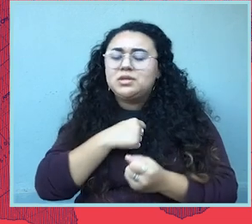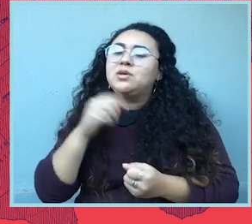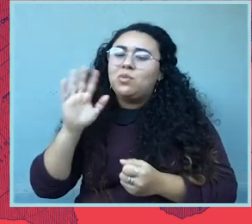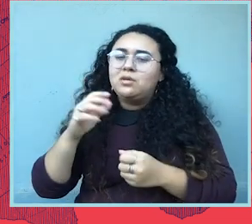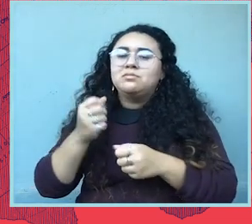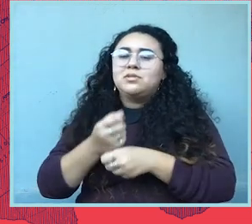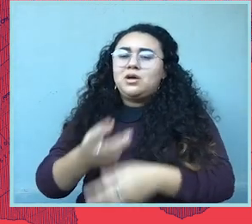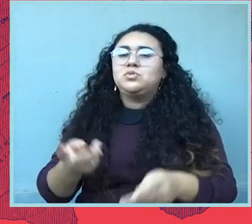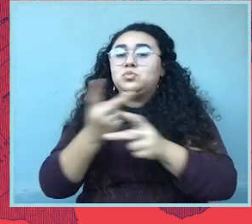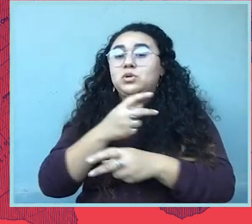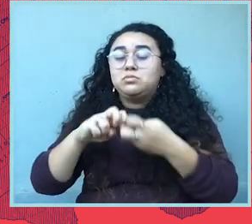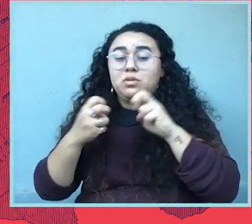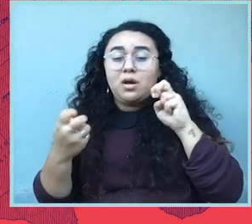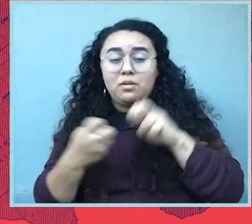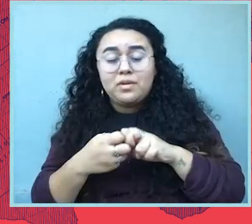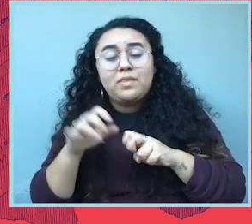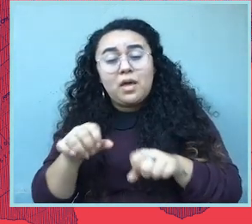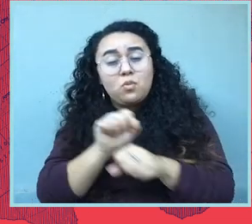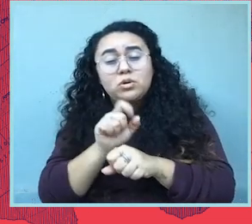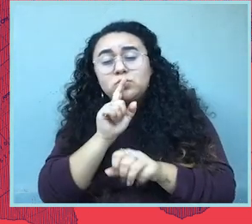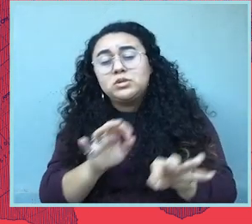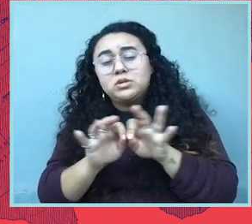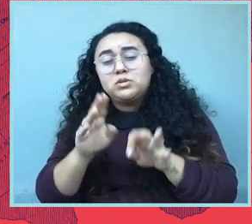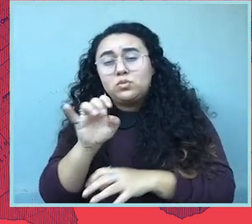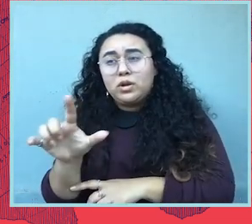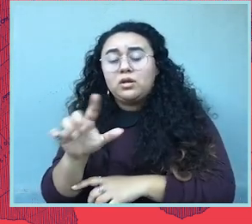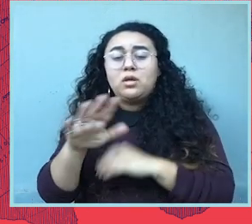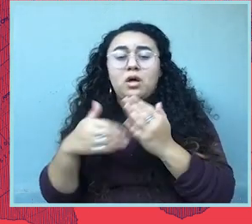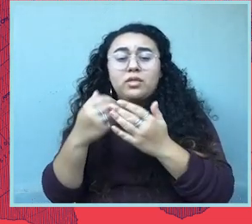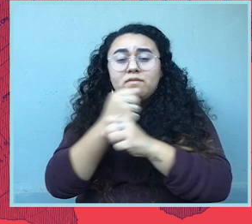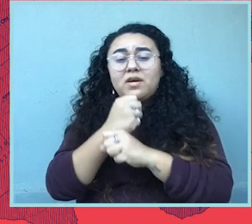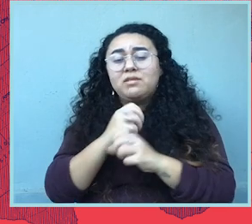who supports us, then that's going to be a serious problem. And so I think that work is critical.